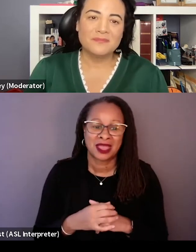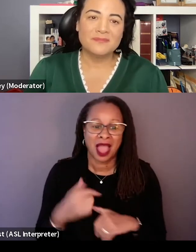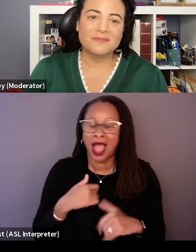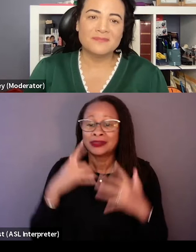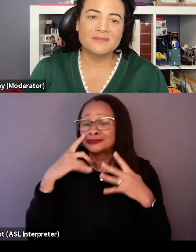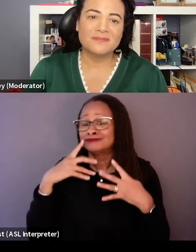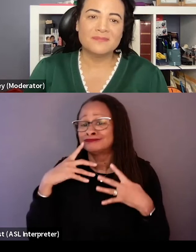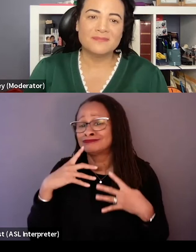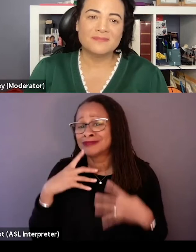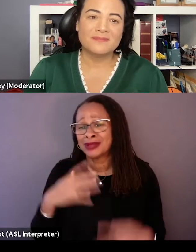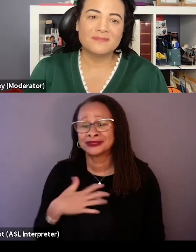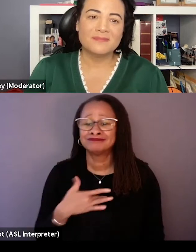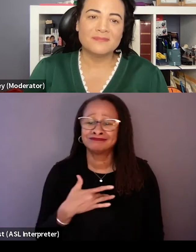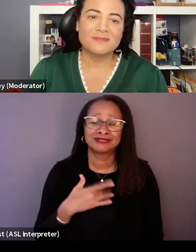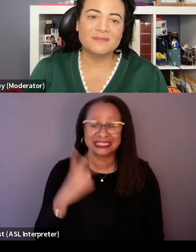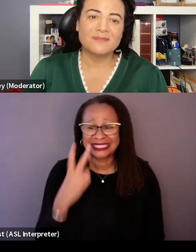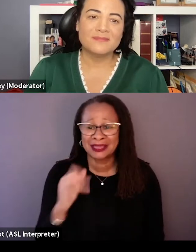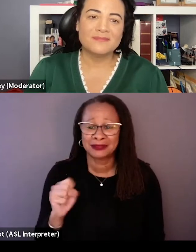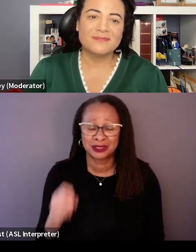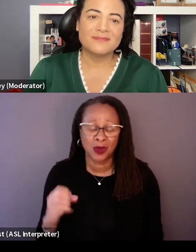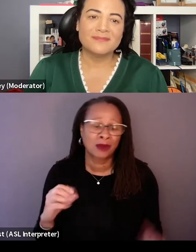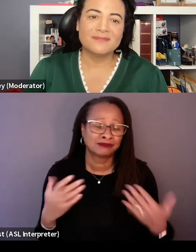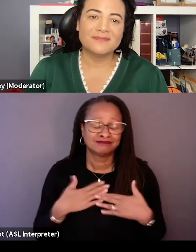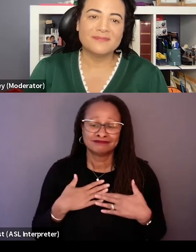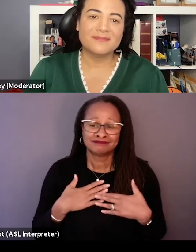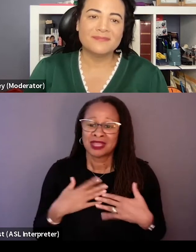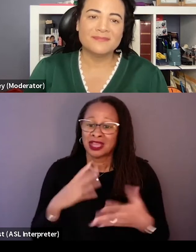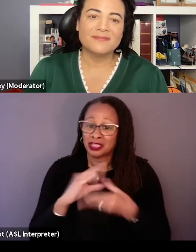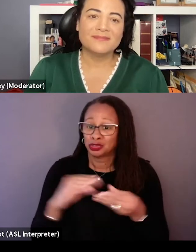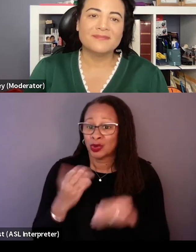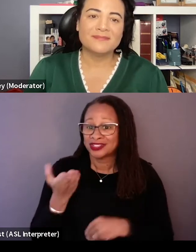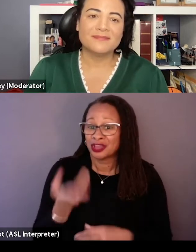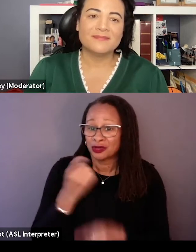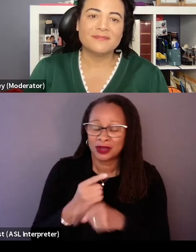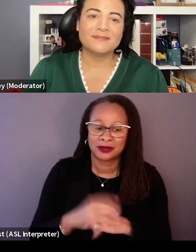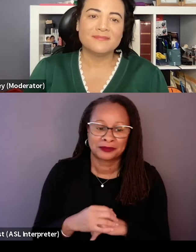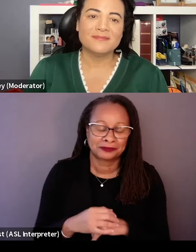I was just so moved to see them so moved. And I mean like the story is there, right? Like, but it hadn't come to them.